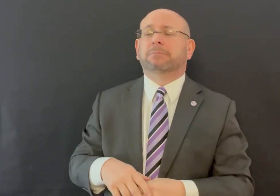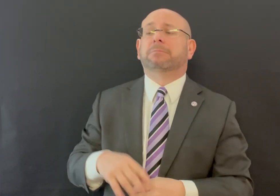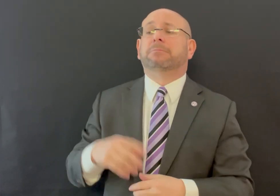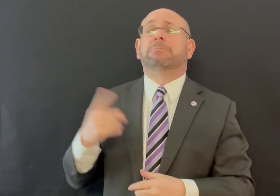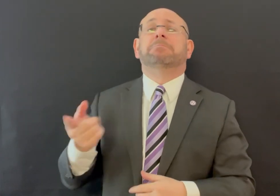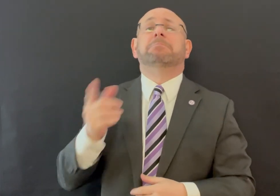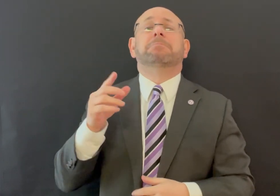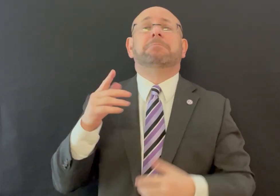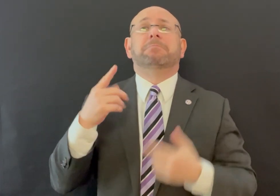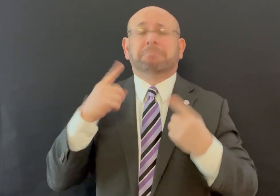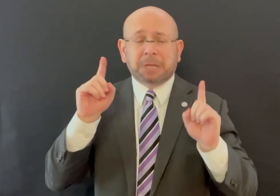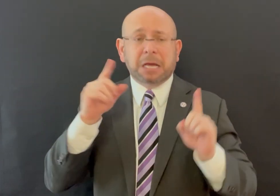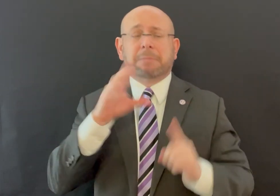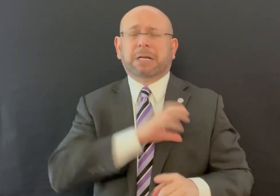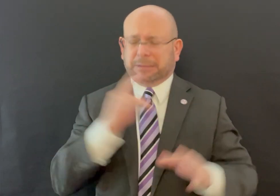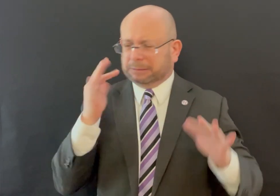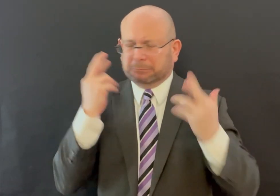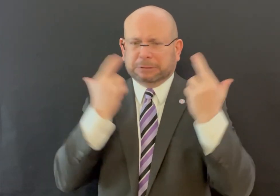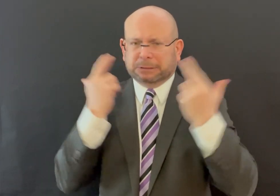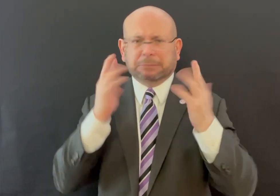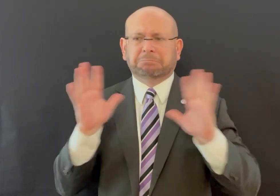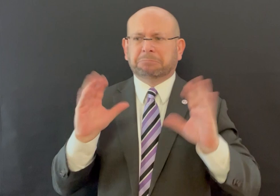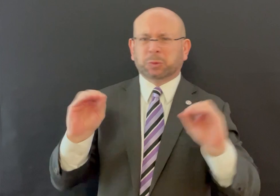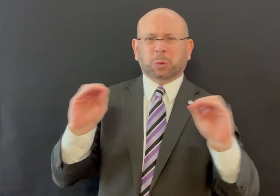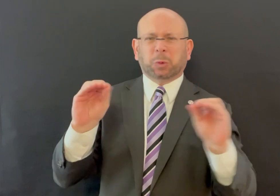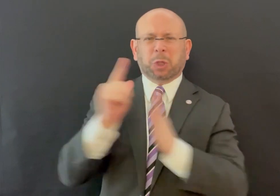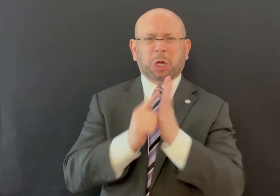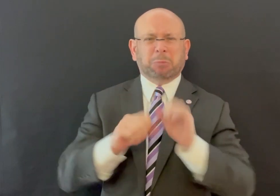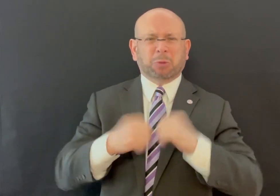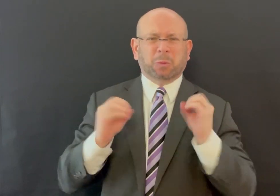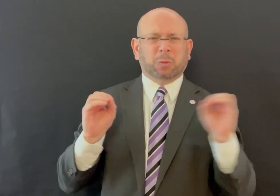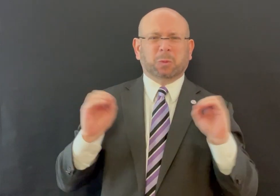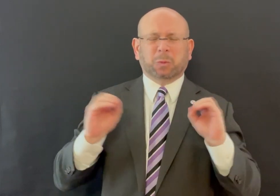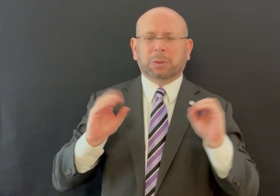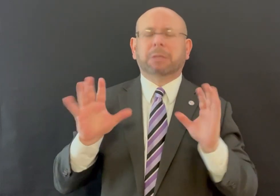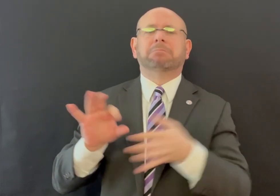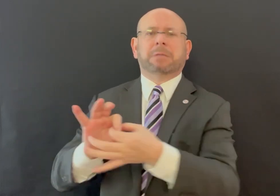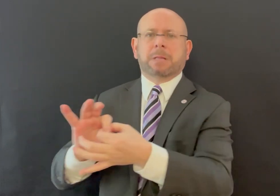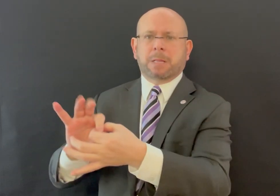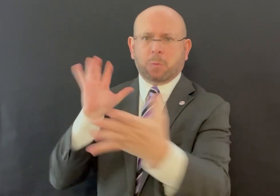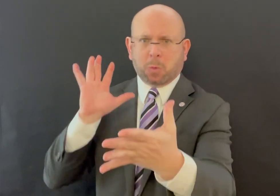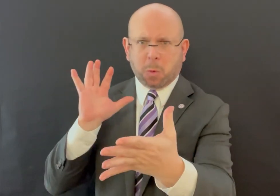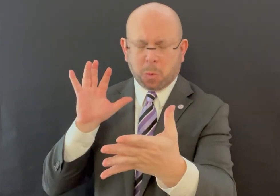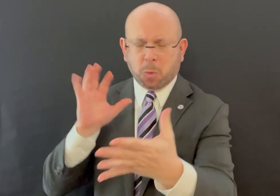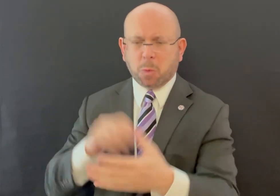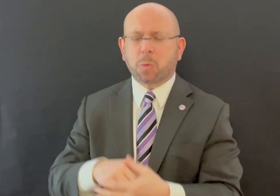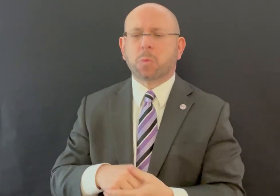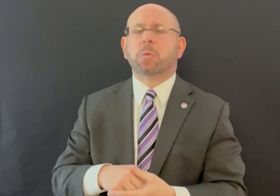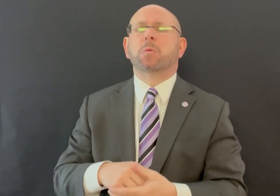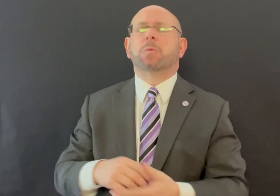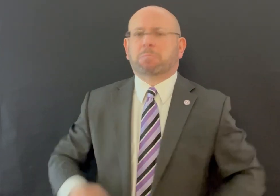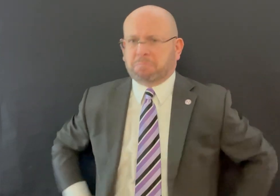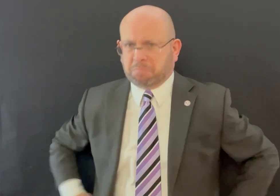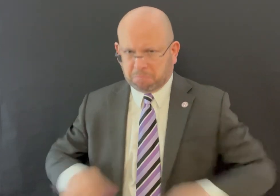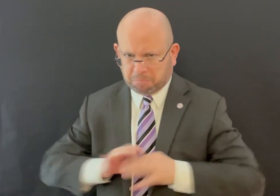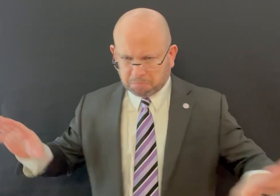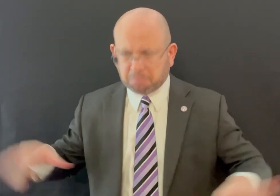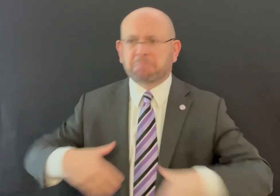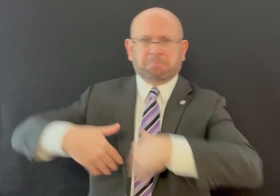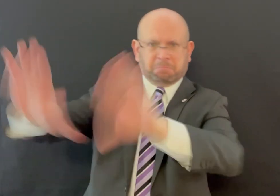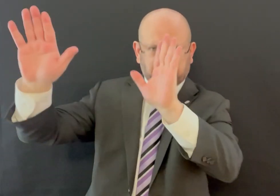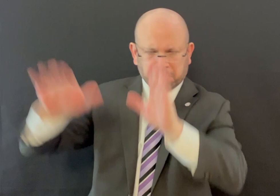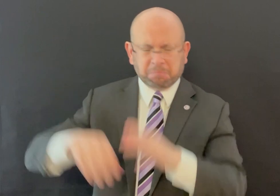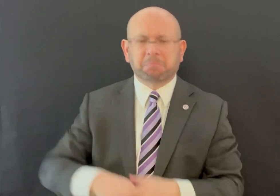but eventually the police realized Dre did not violate any laws and let her go.